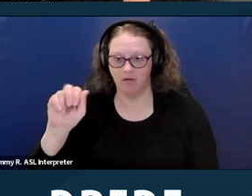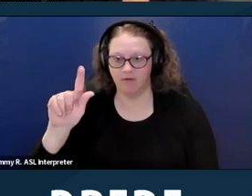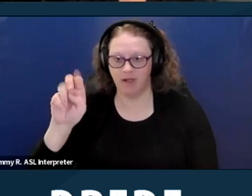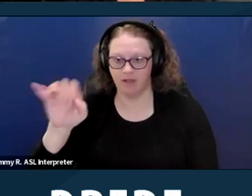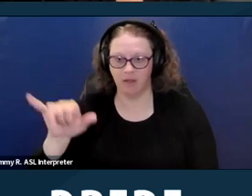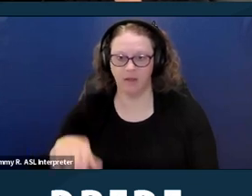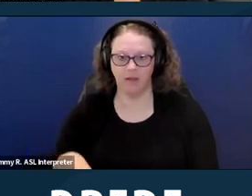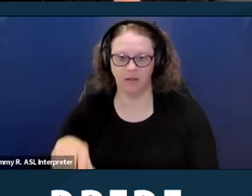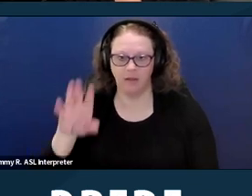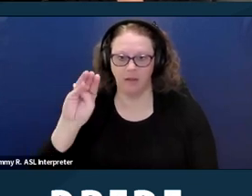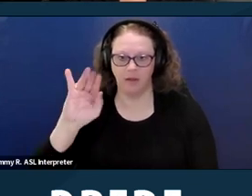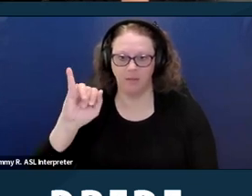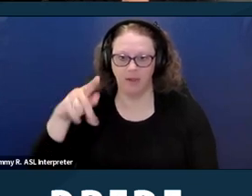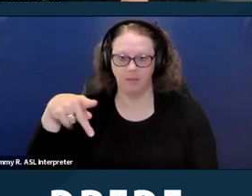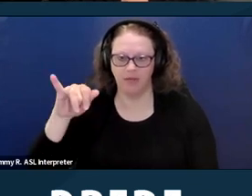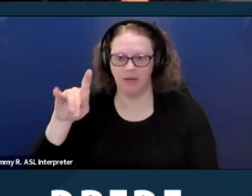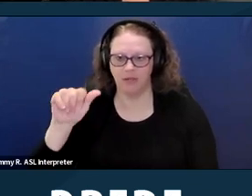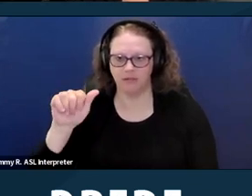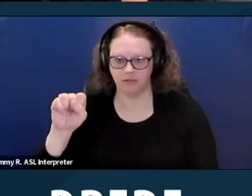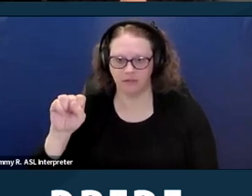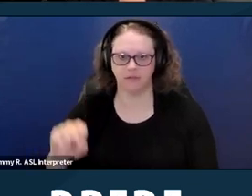Milpitas, Novato,